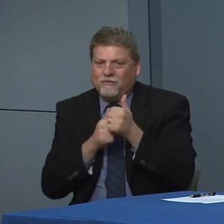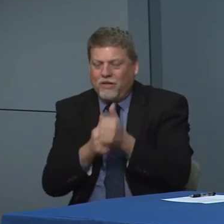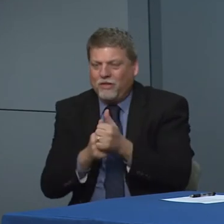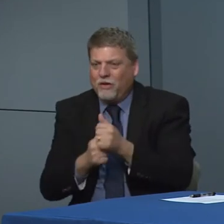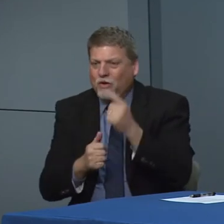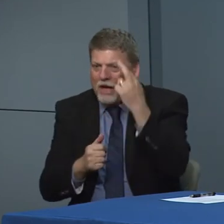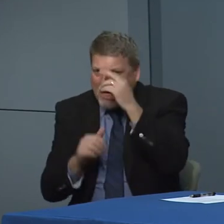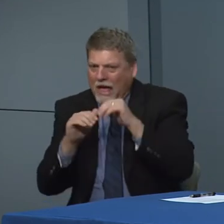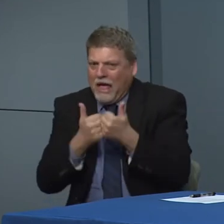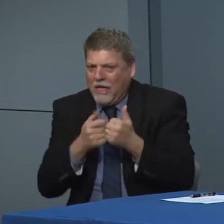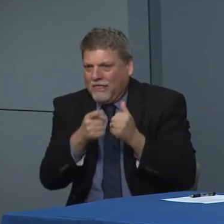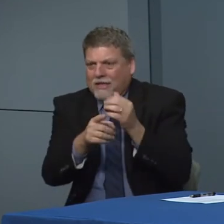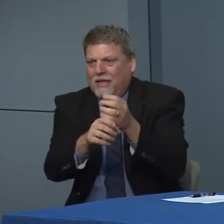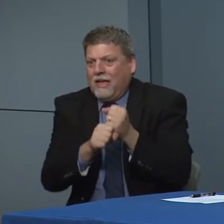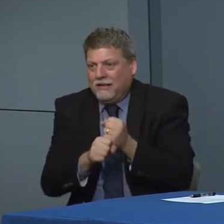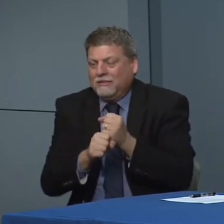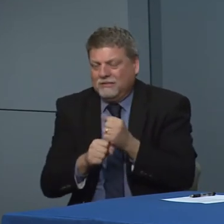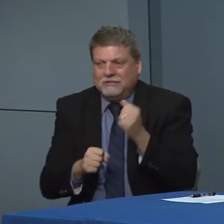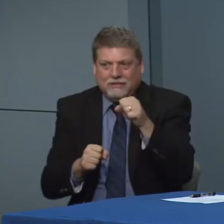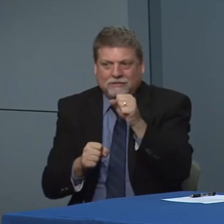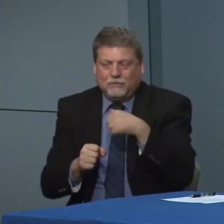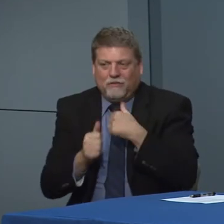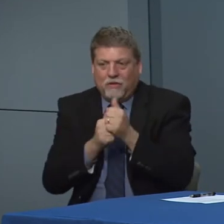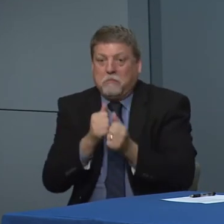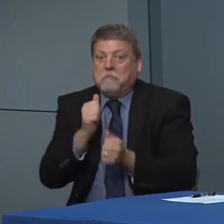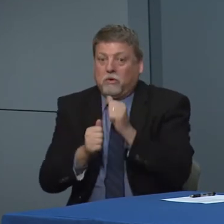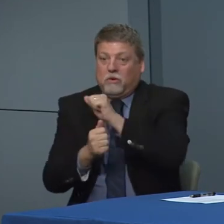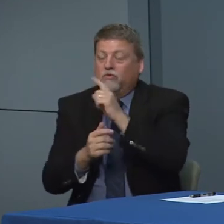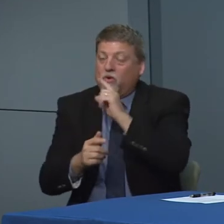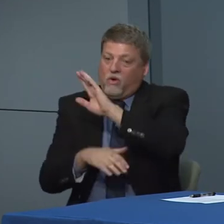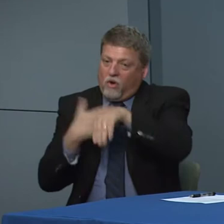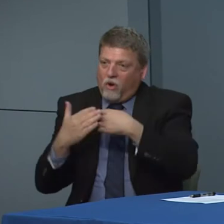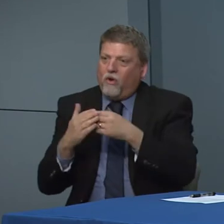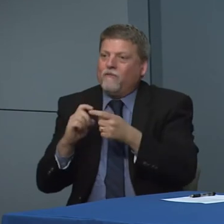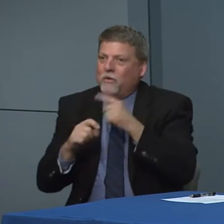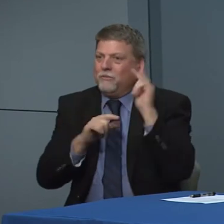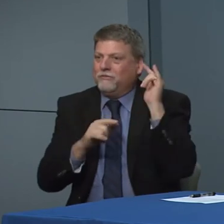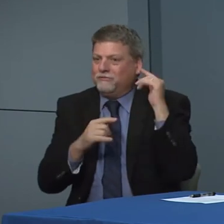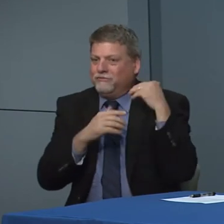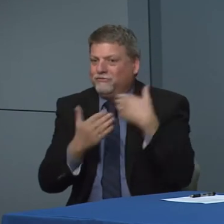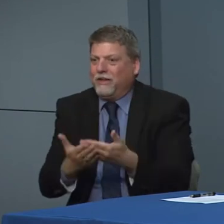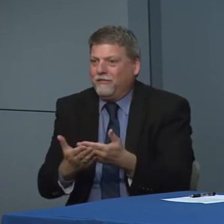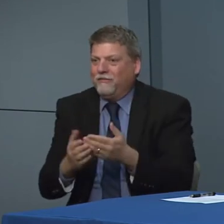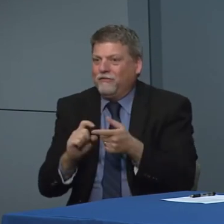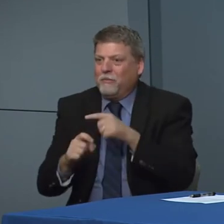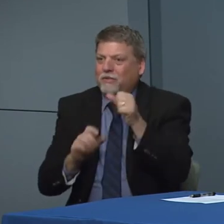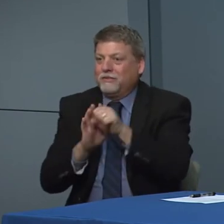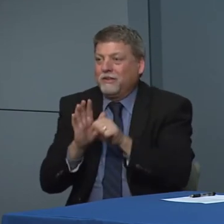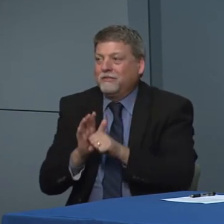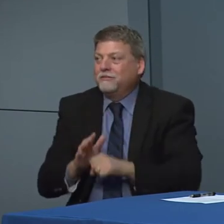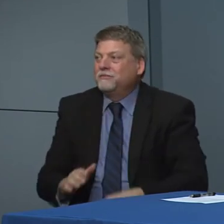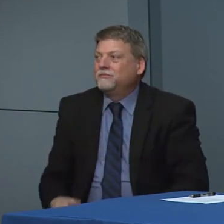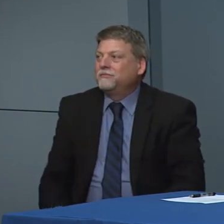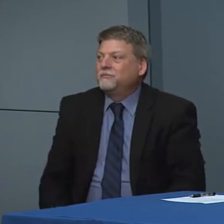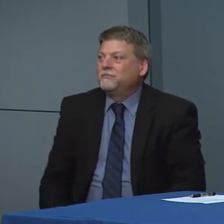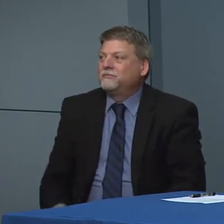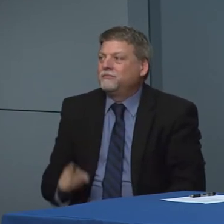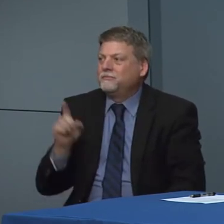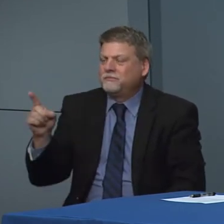definitely following him. If I may ask you a series of questions and I don't know how